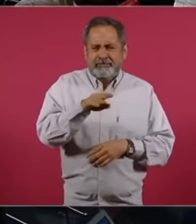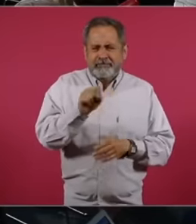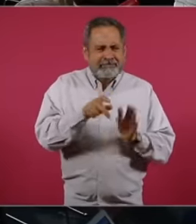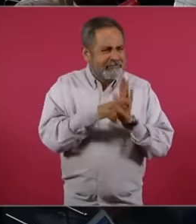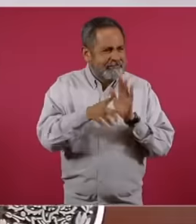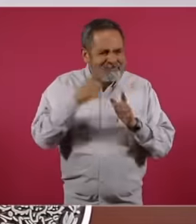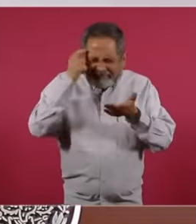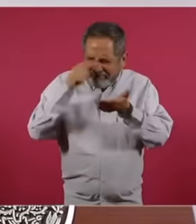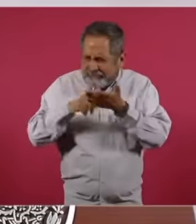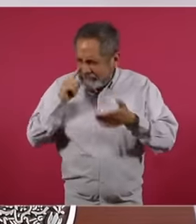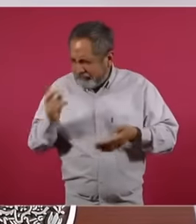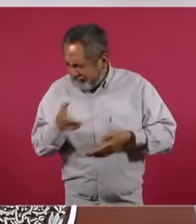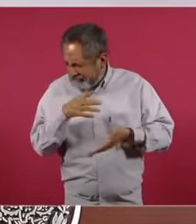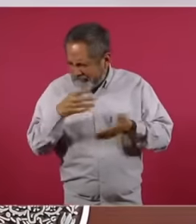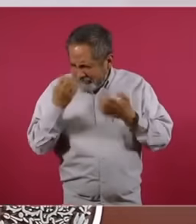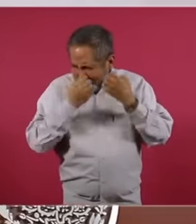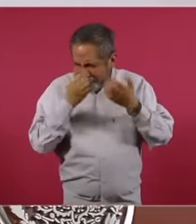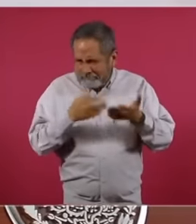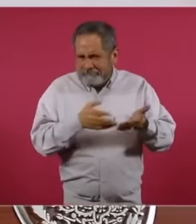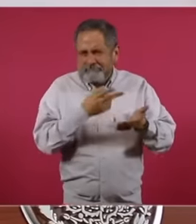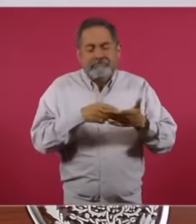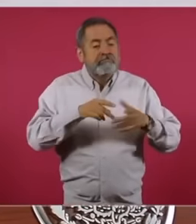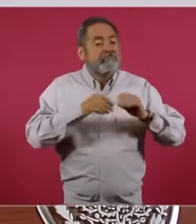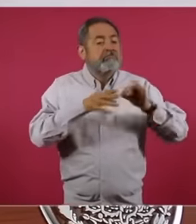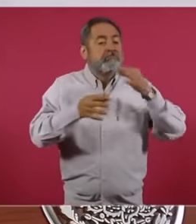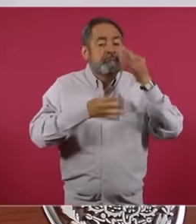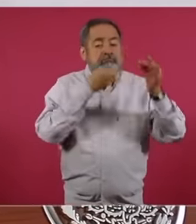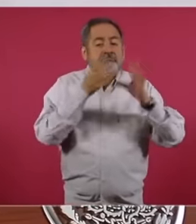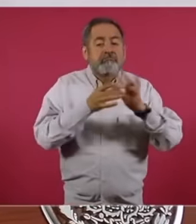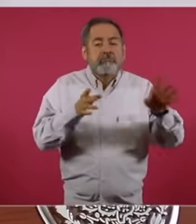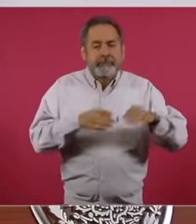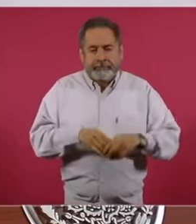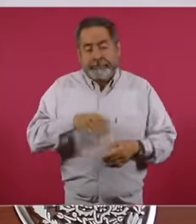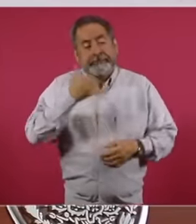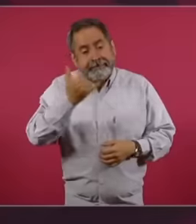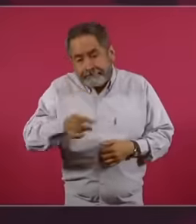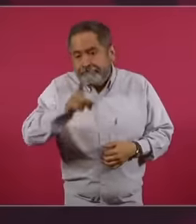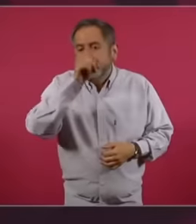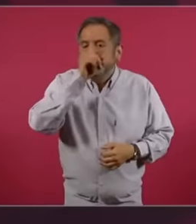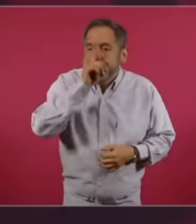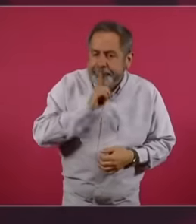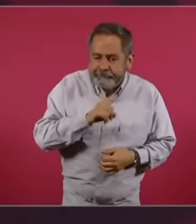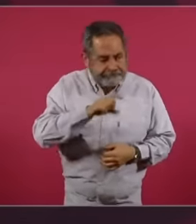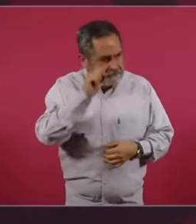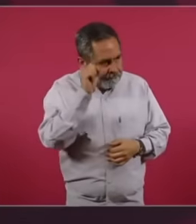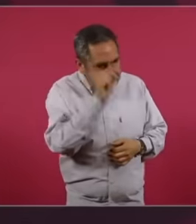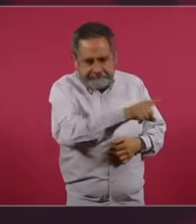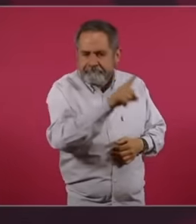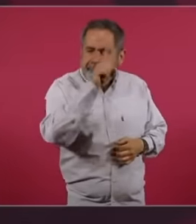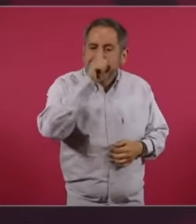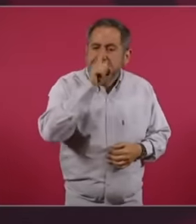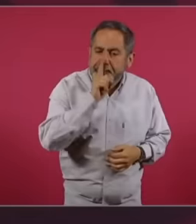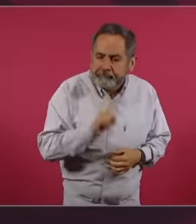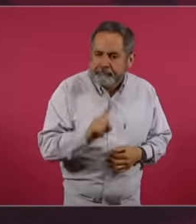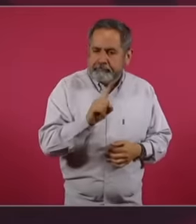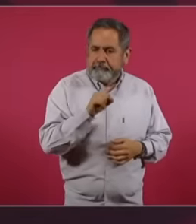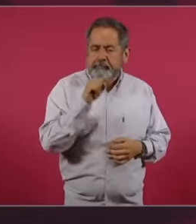a report where they supposedly, and it is a lie, also lie about